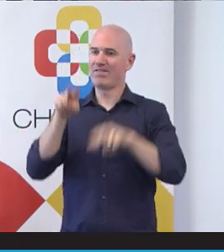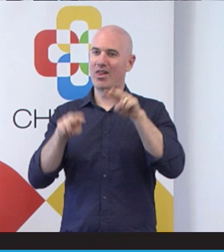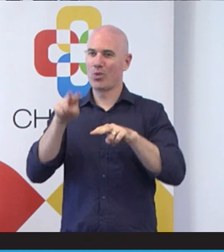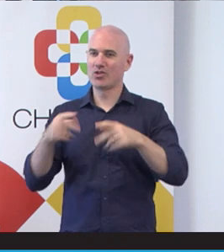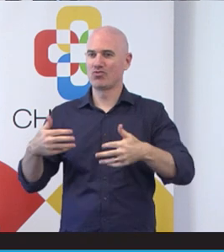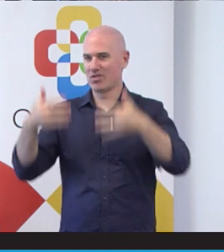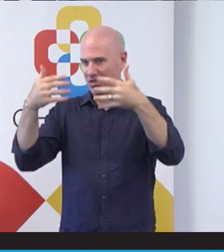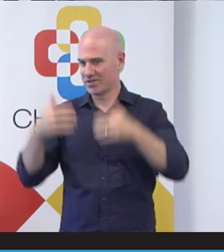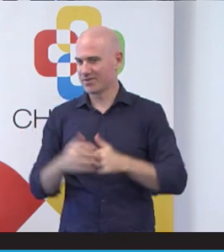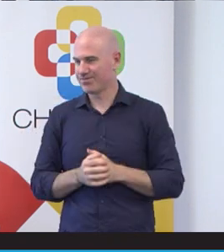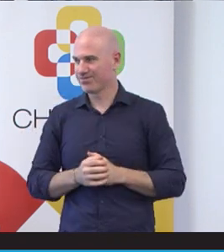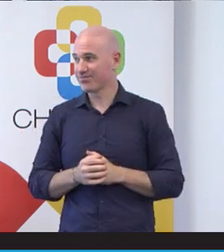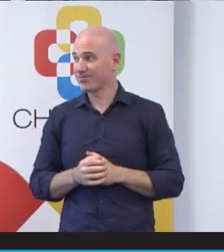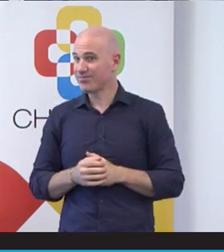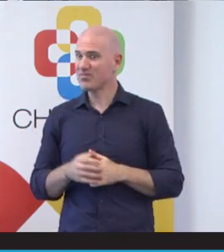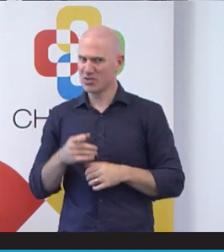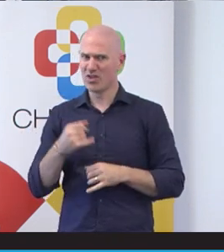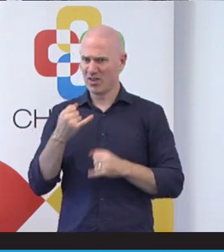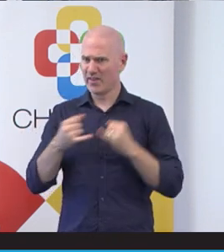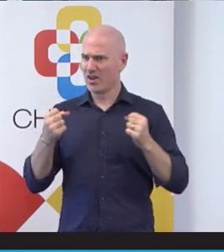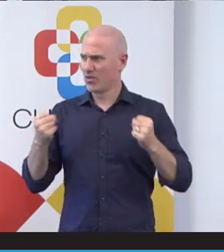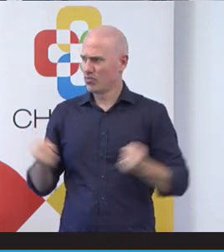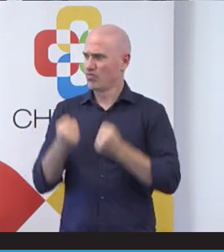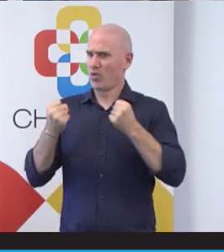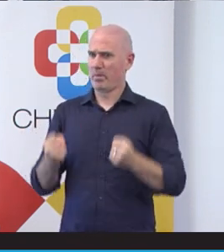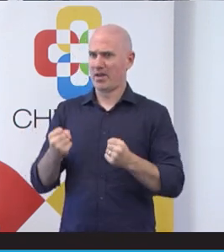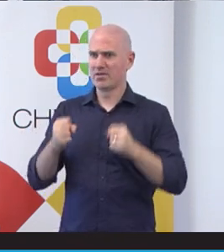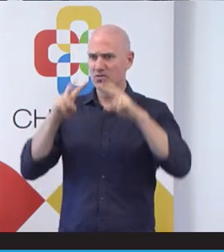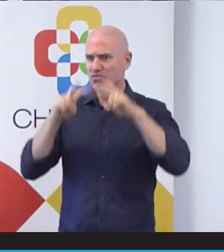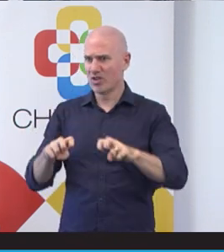And so it's quite a robust methodology, so I was pretty happy with the outcomes